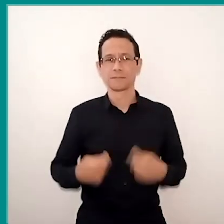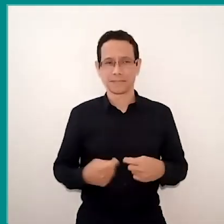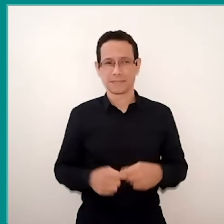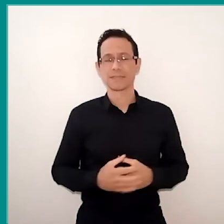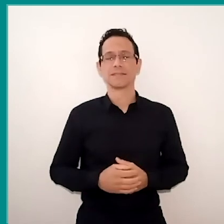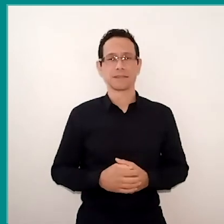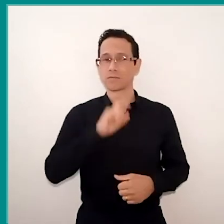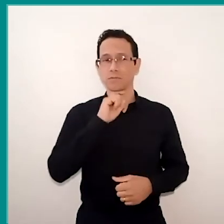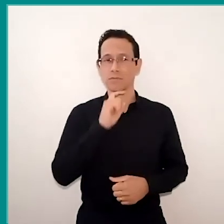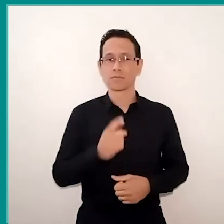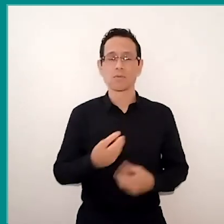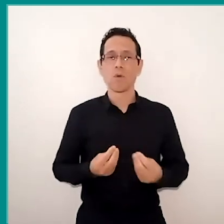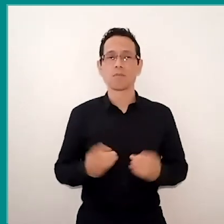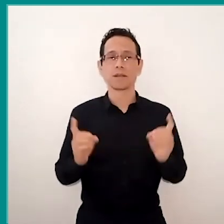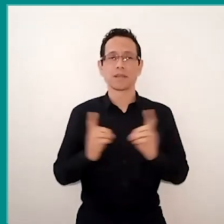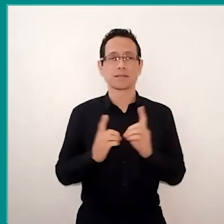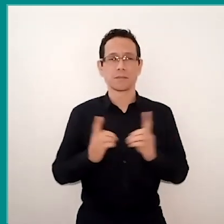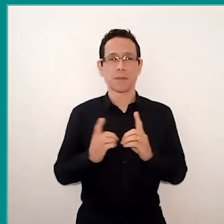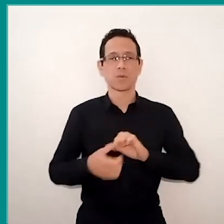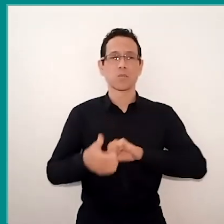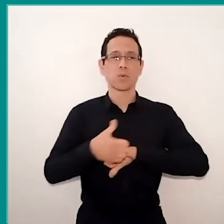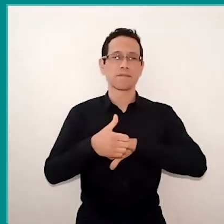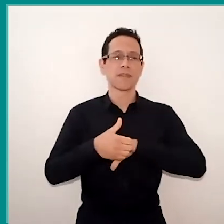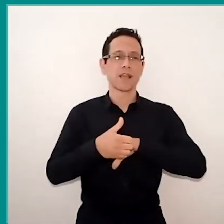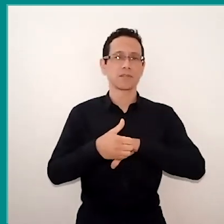a qualified service if these professionals are not doing well,